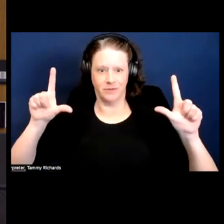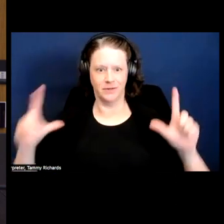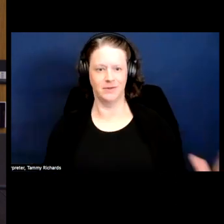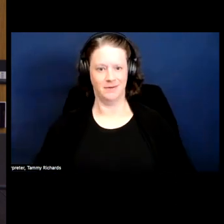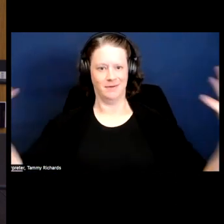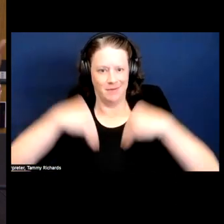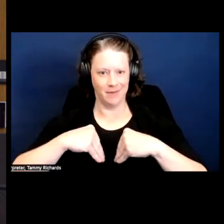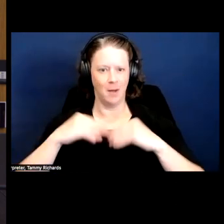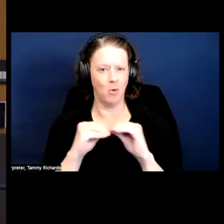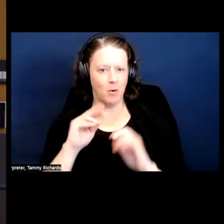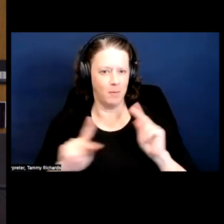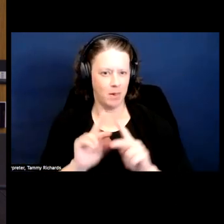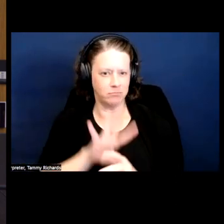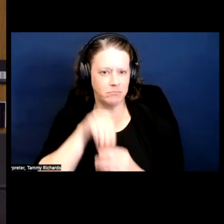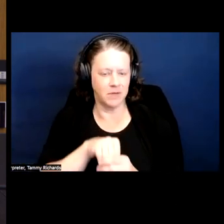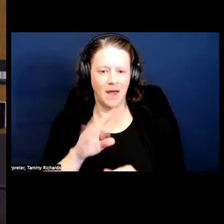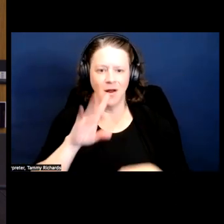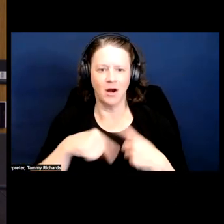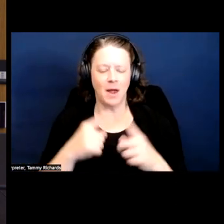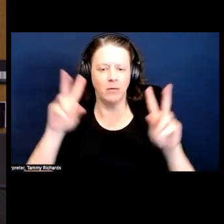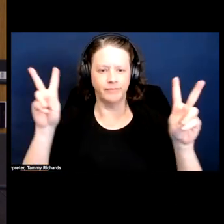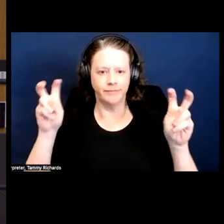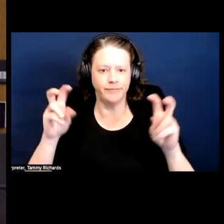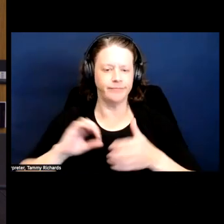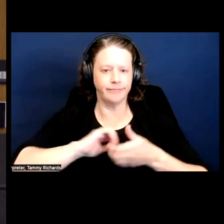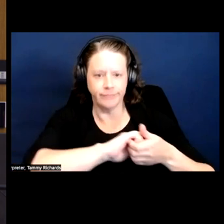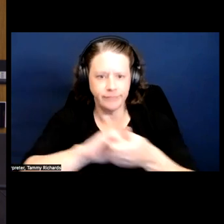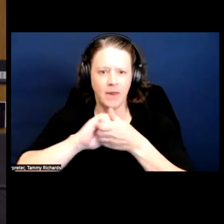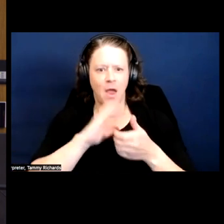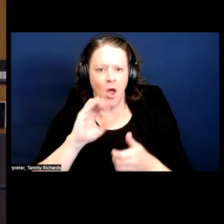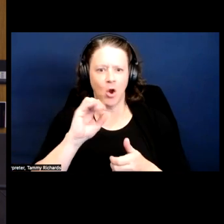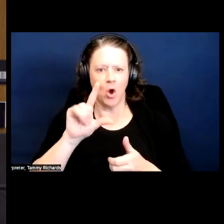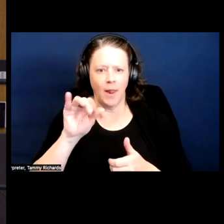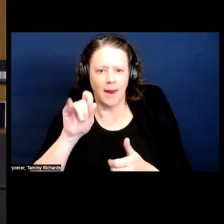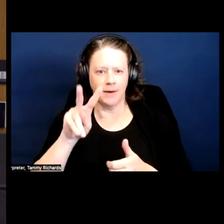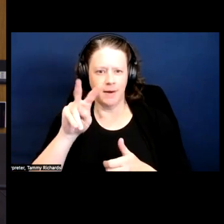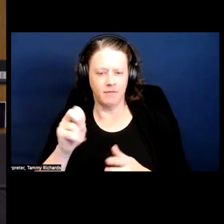have this, like, again, I talk a lot about collective liberation in the book, right. That for me is the goal.